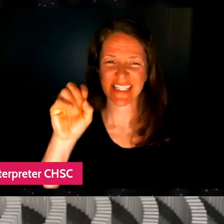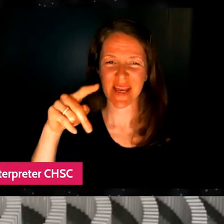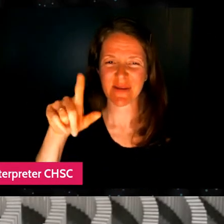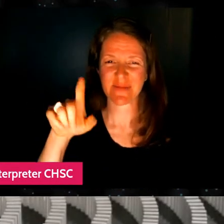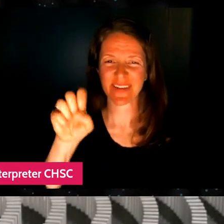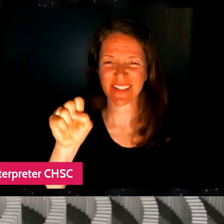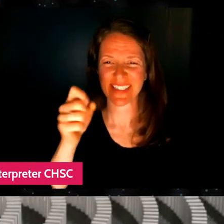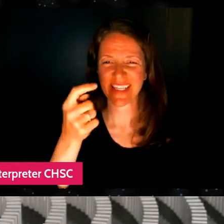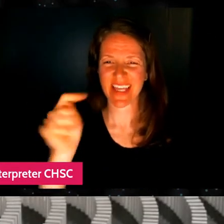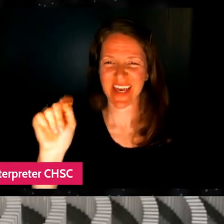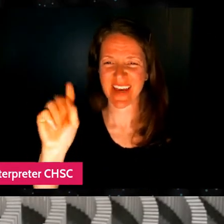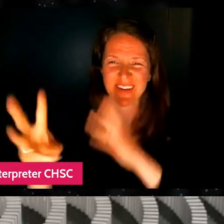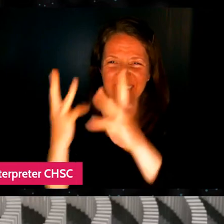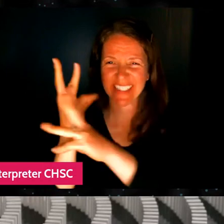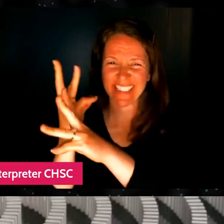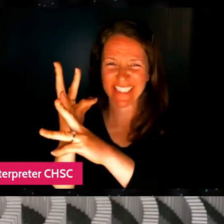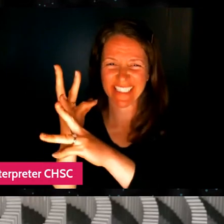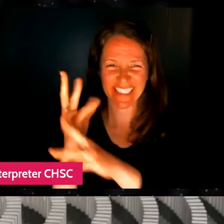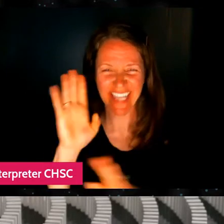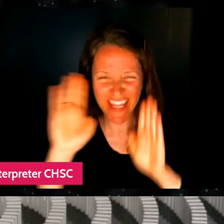Hello. Hi.